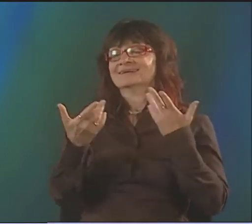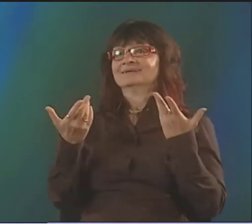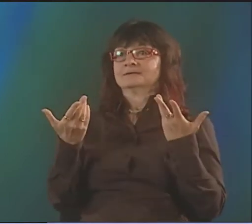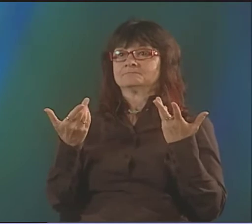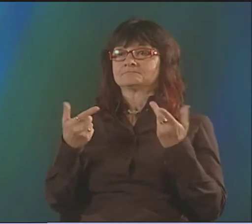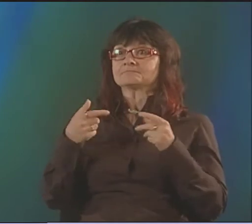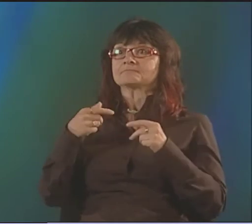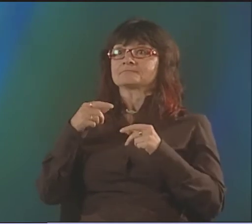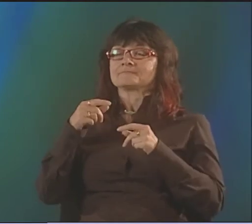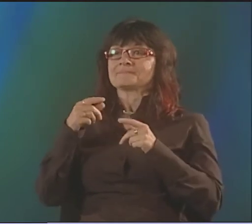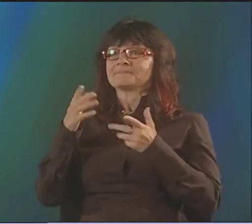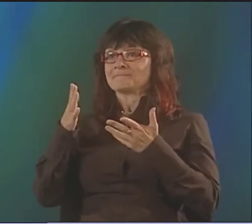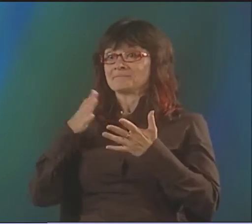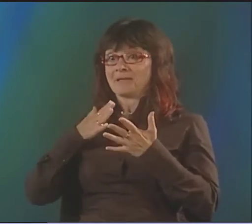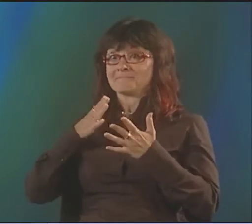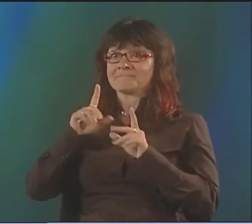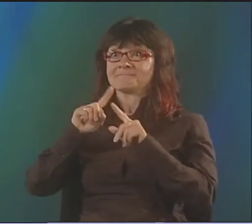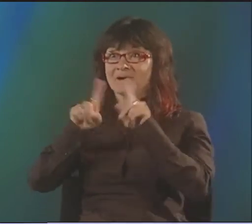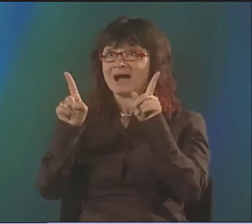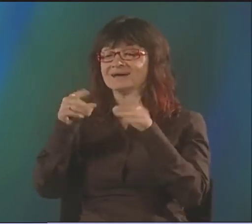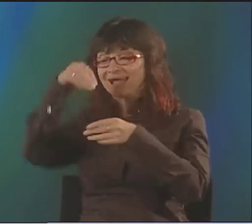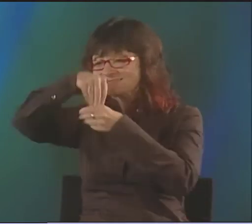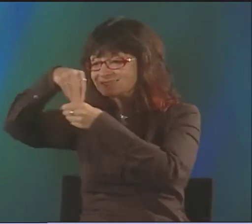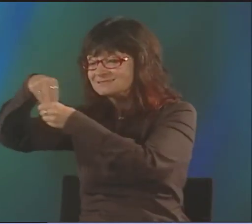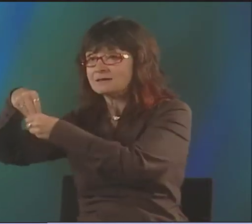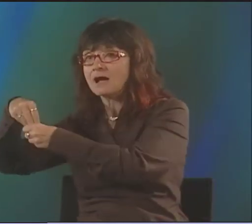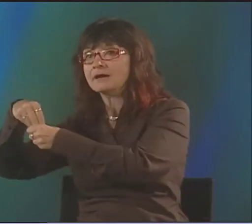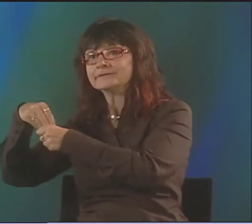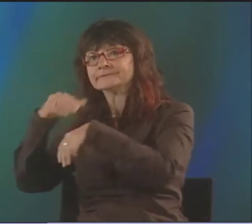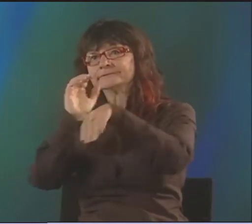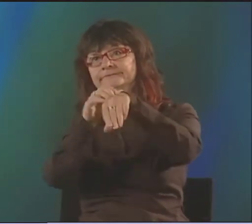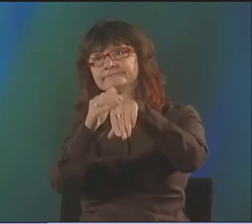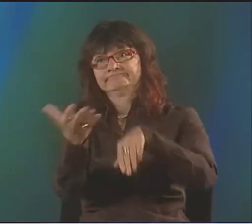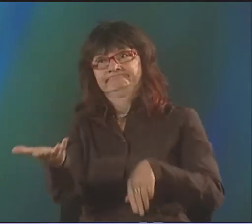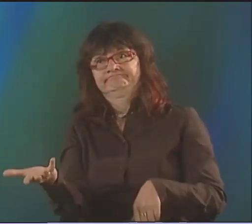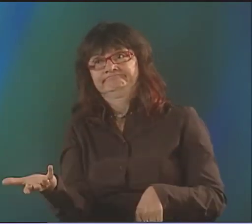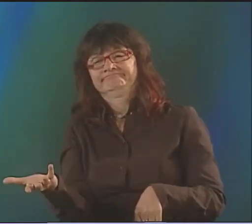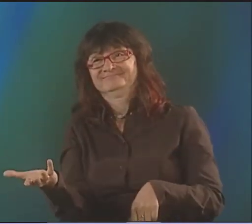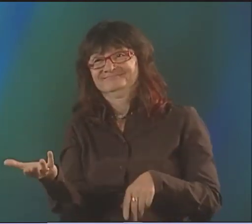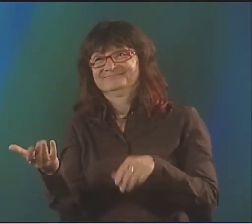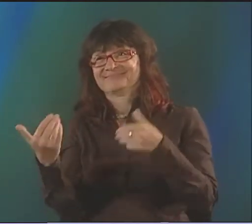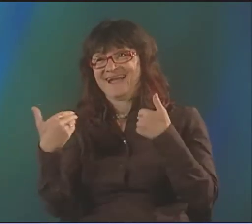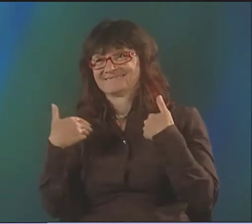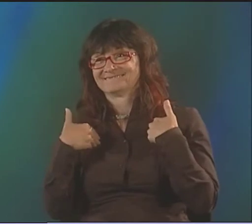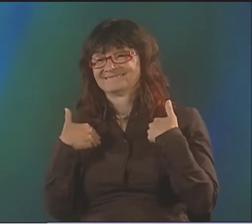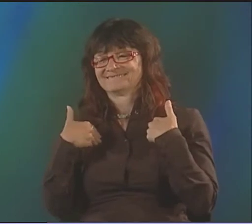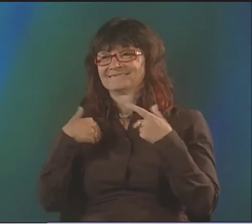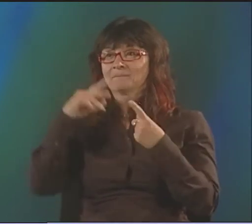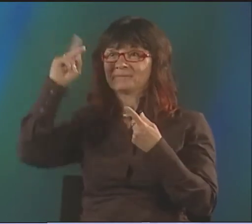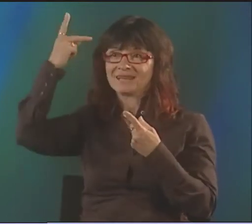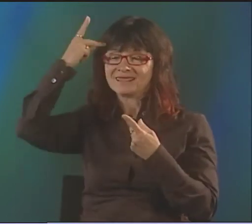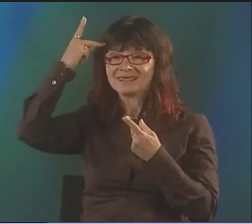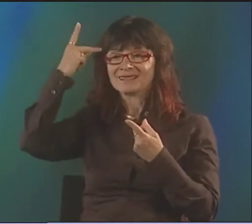AND THEN I WANT TO PRESENT IT TO OTHERS. FINDING OUT IF THEY LIKE IT OR DON'T LIKE IT IS PRETTY IMPORTANT. IF THEY DON'T LIKE IT, I'M DISAPPOINTED.